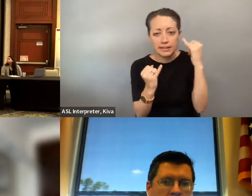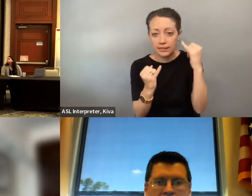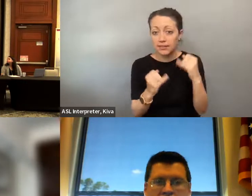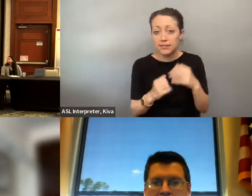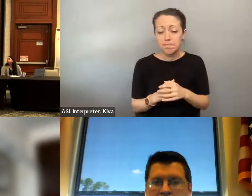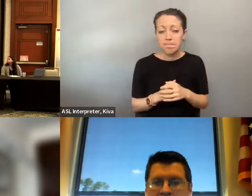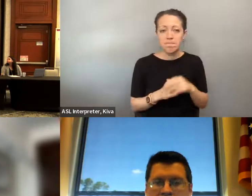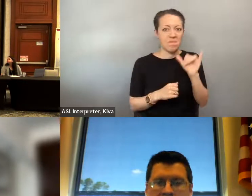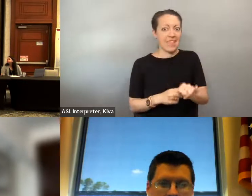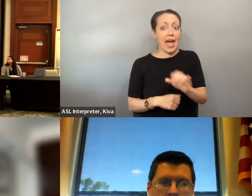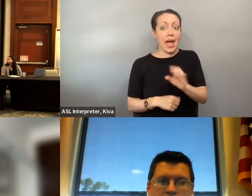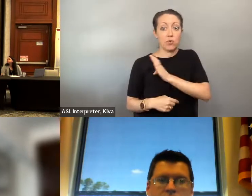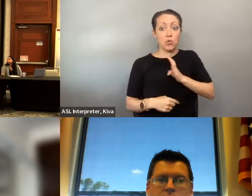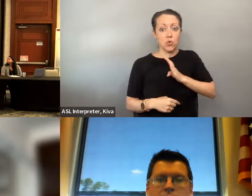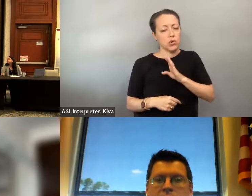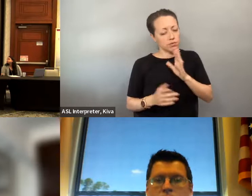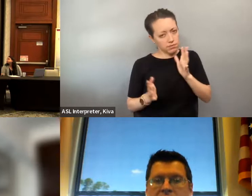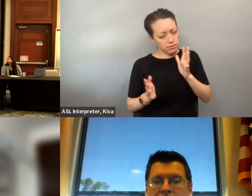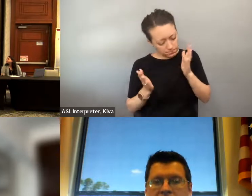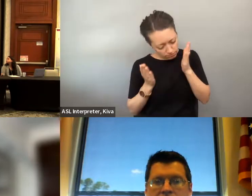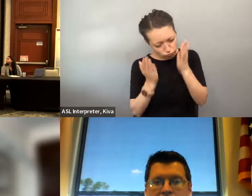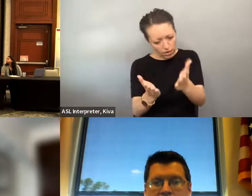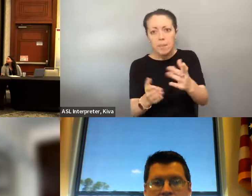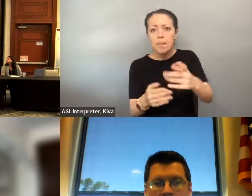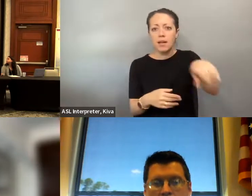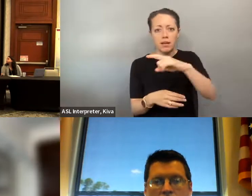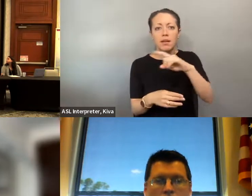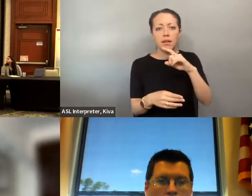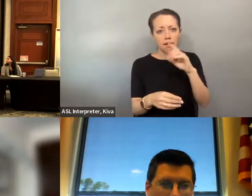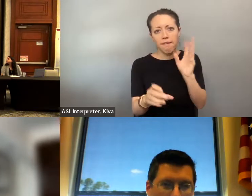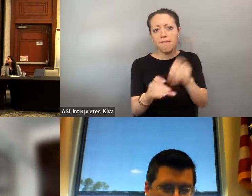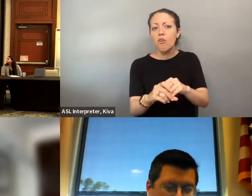know, voices from the different groups impacted by